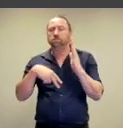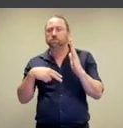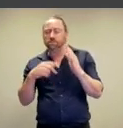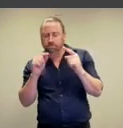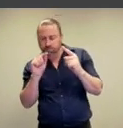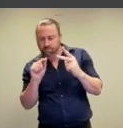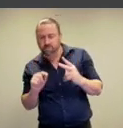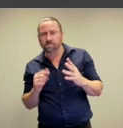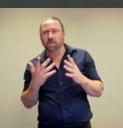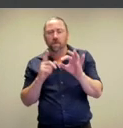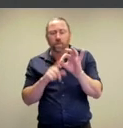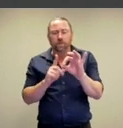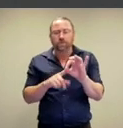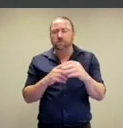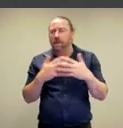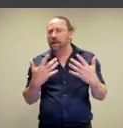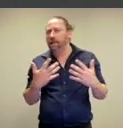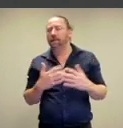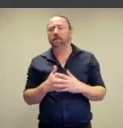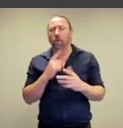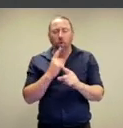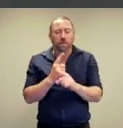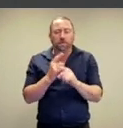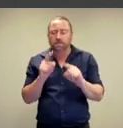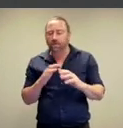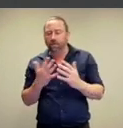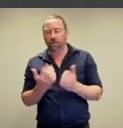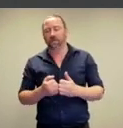there to